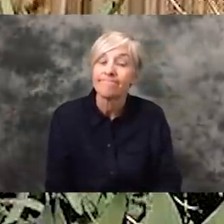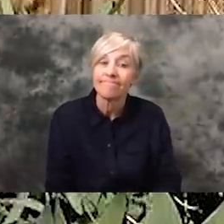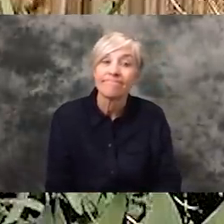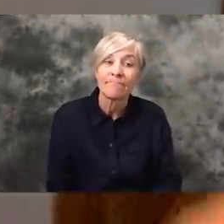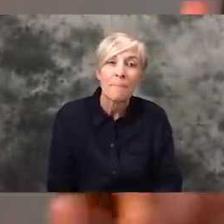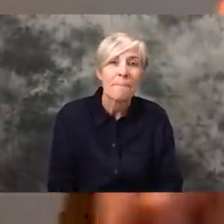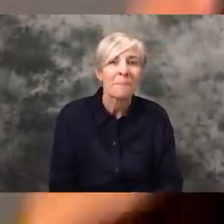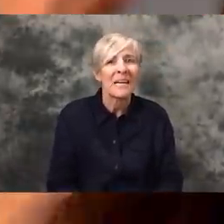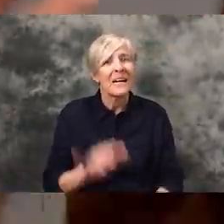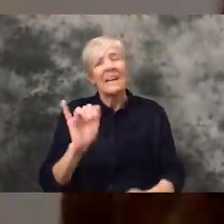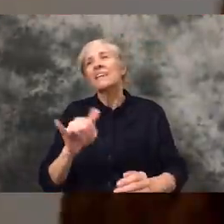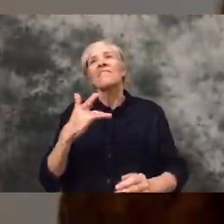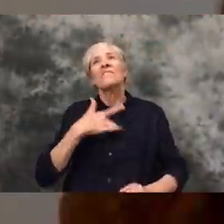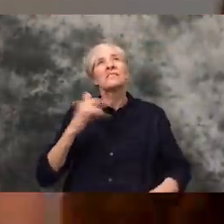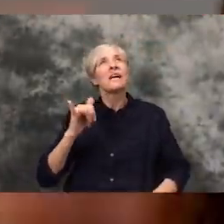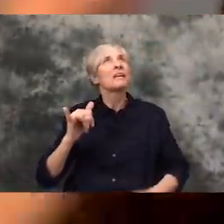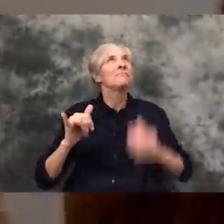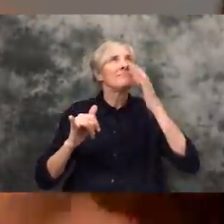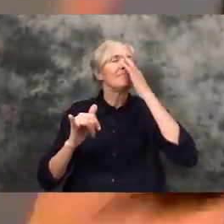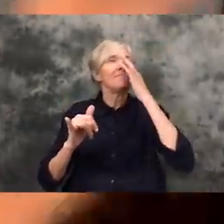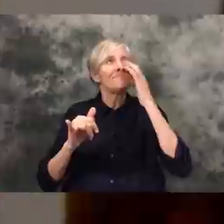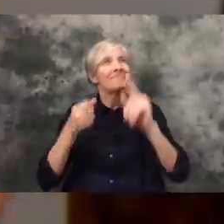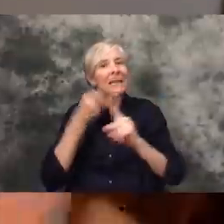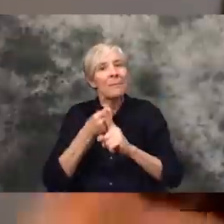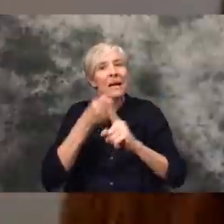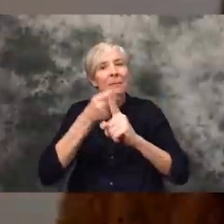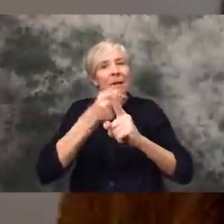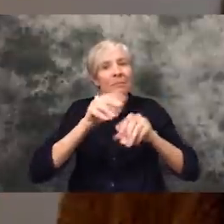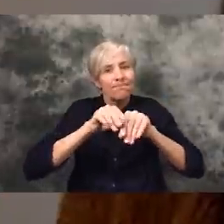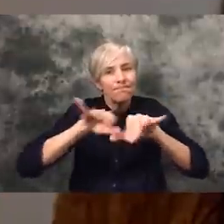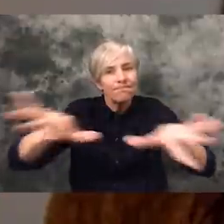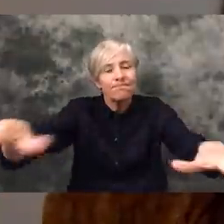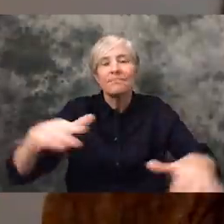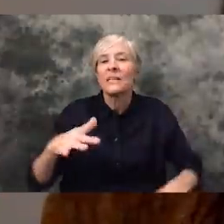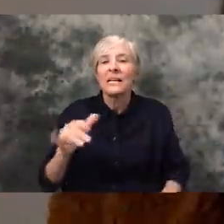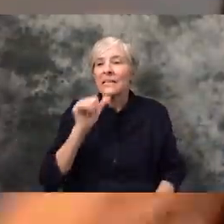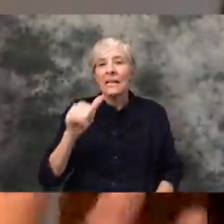Well it's a ripple effect on communities and societies, right? It's not... it's not one